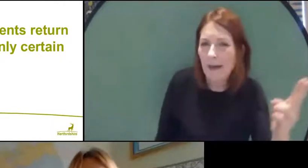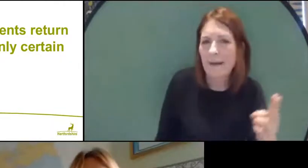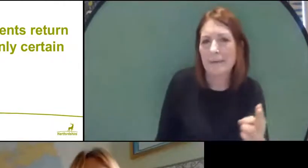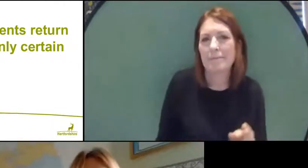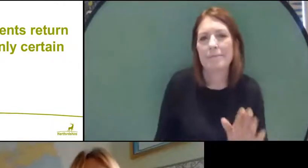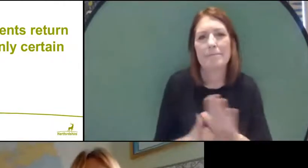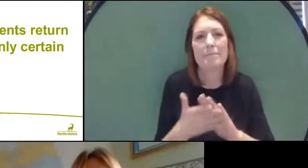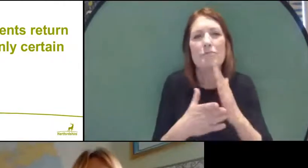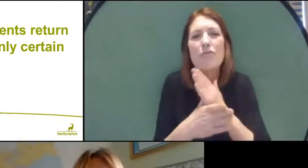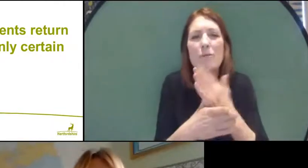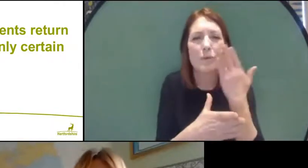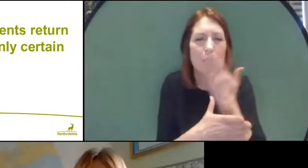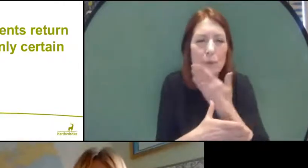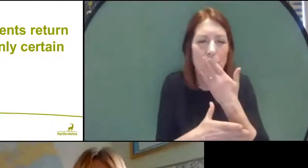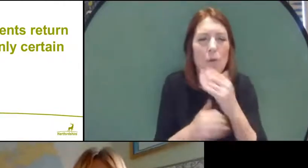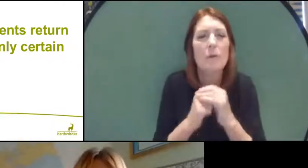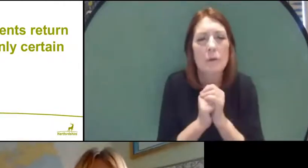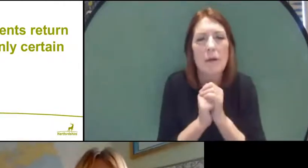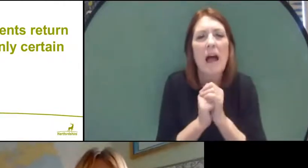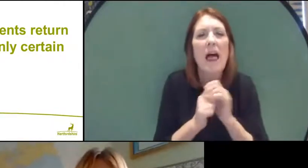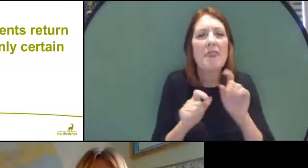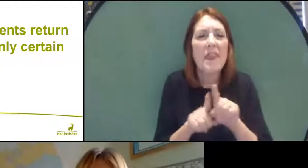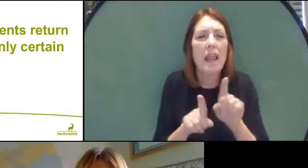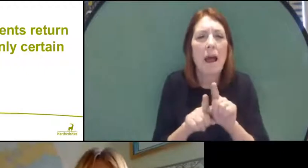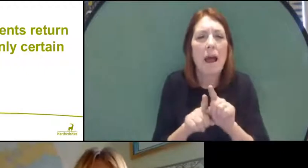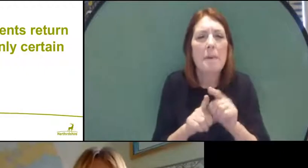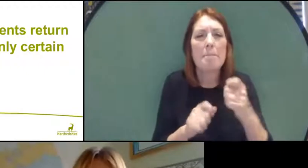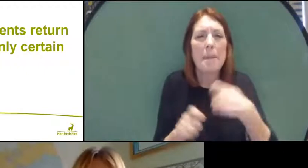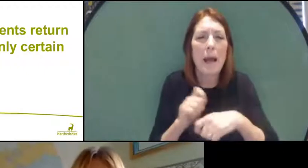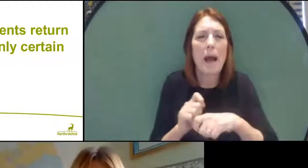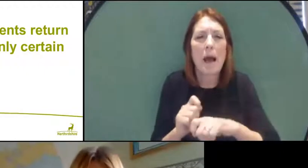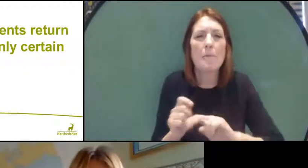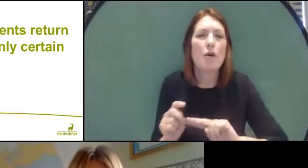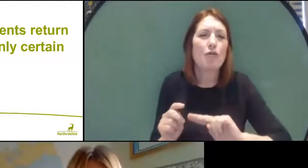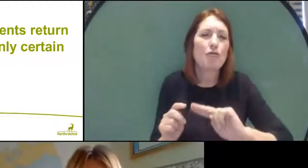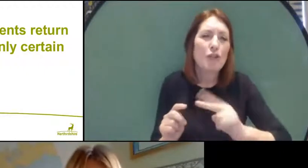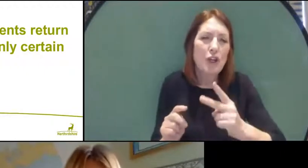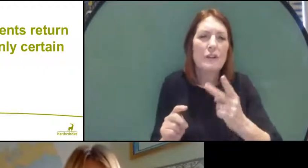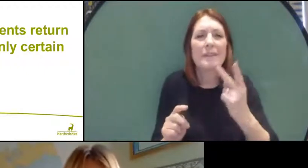and with a more staggered return for secondary aged children.